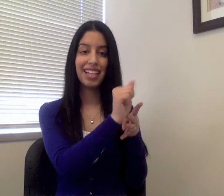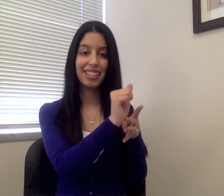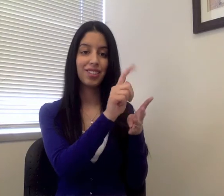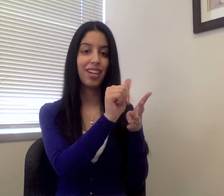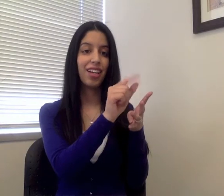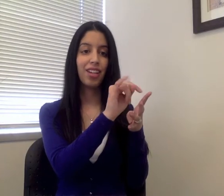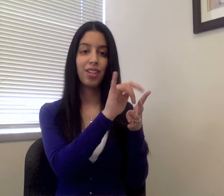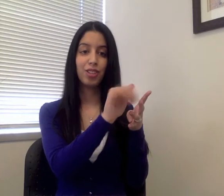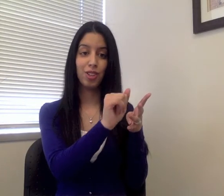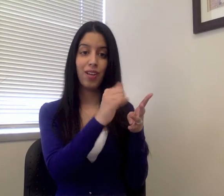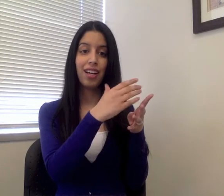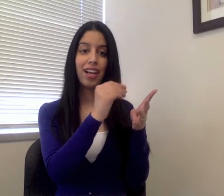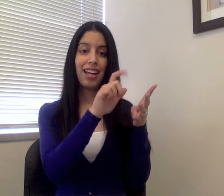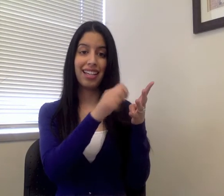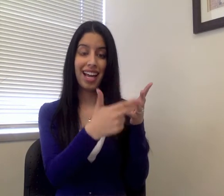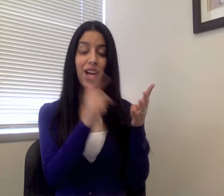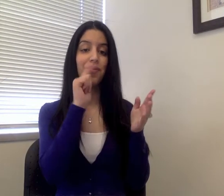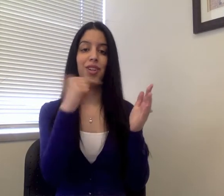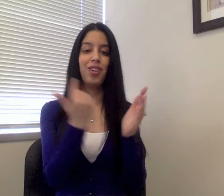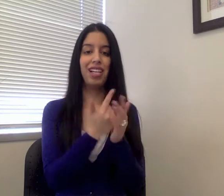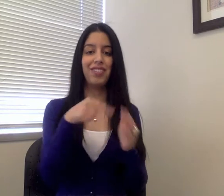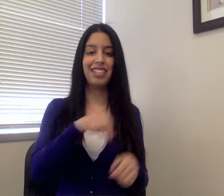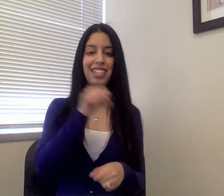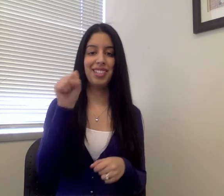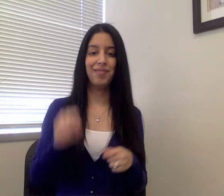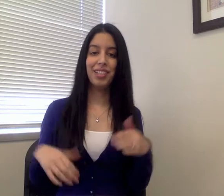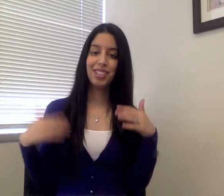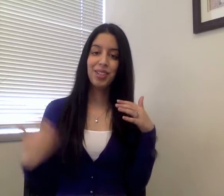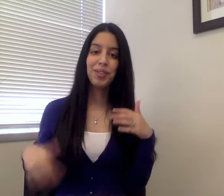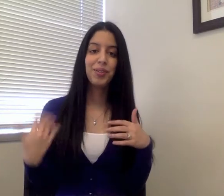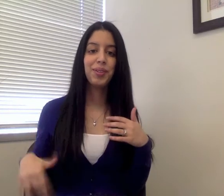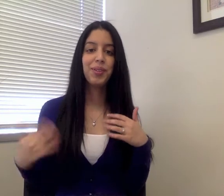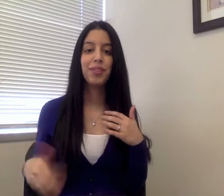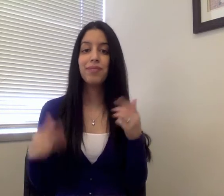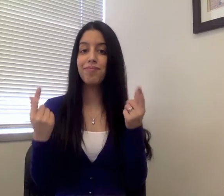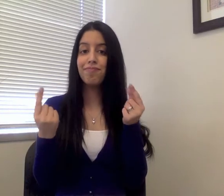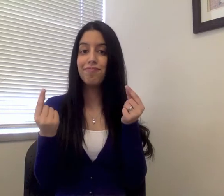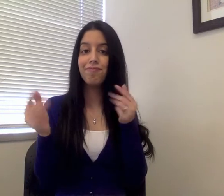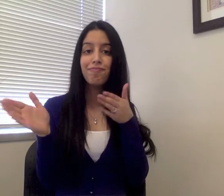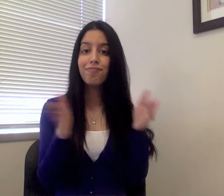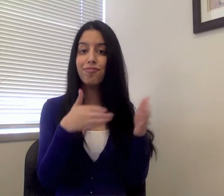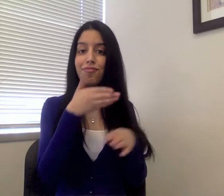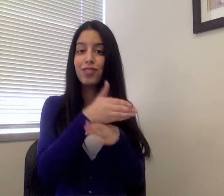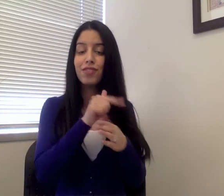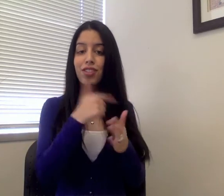and Leah will all be graduating at the end of this semester. What will they do after